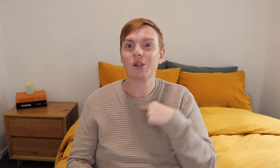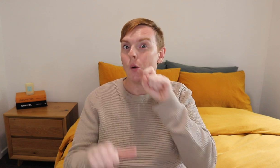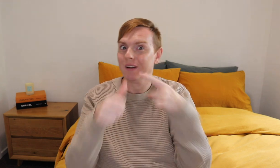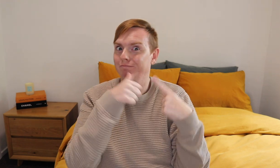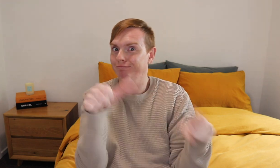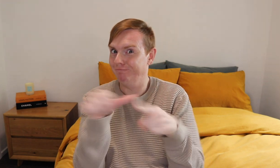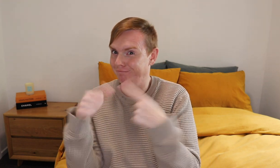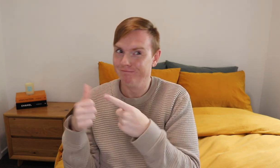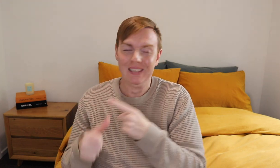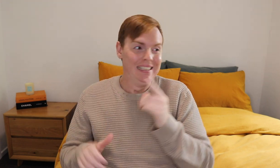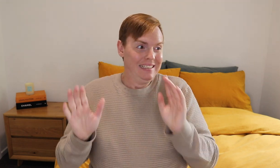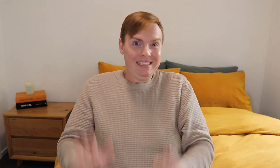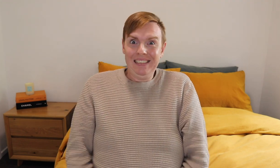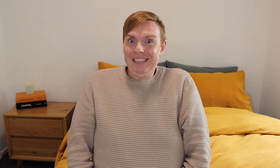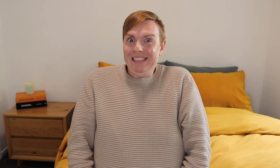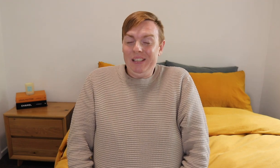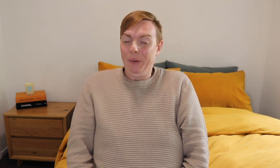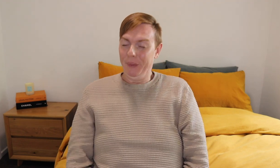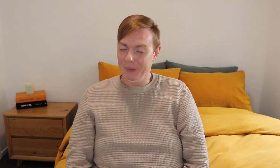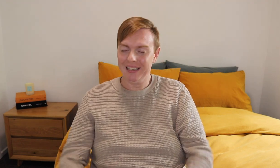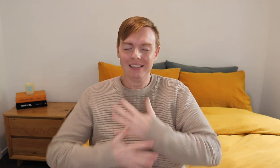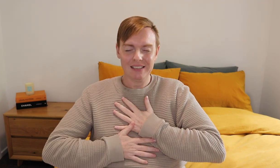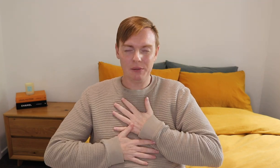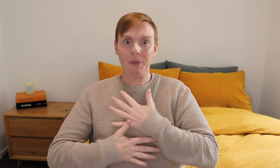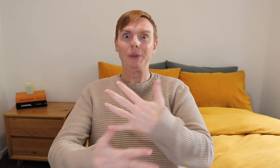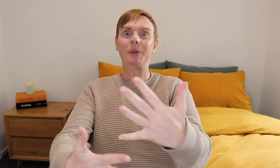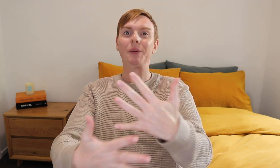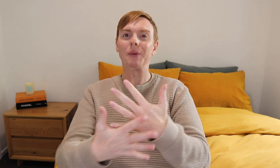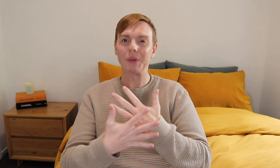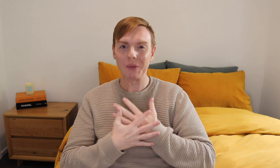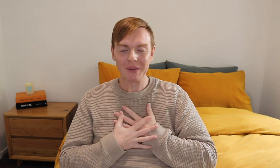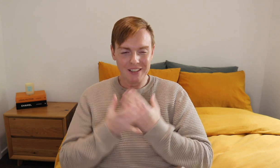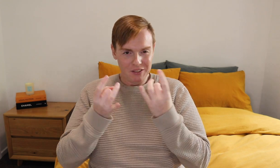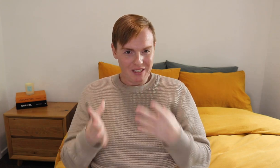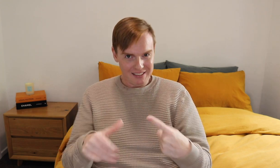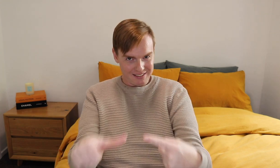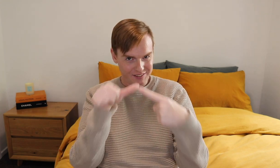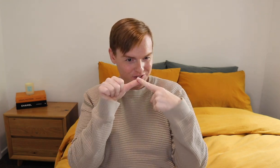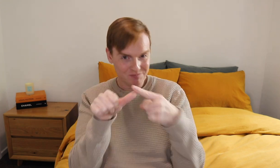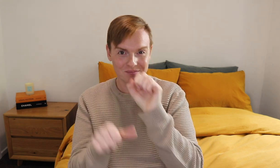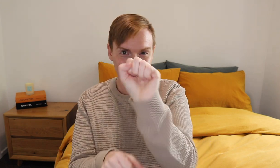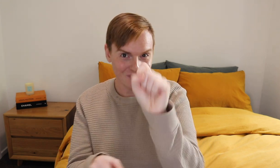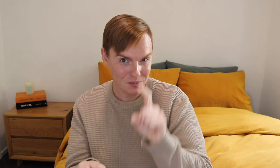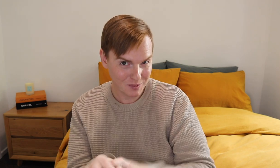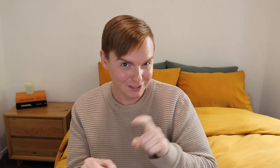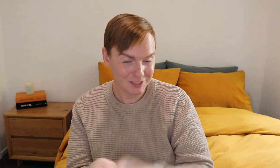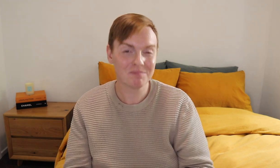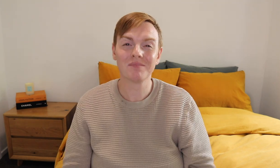Take a deep breath and ready to answer your questions.